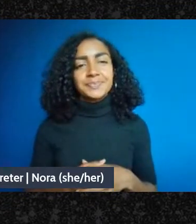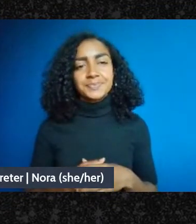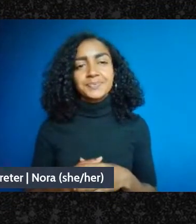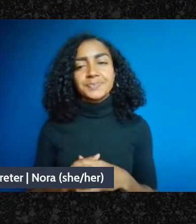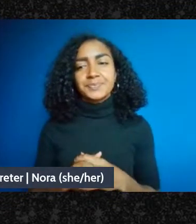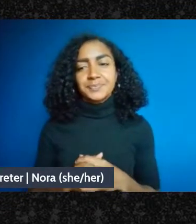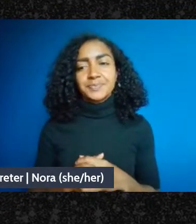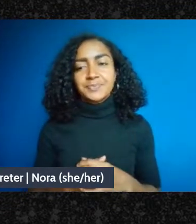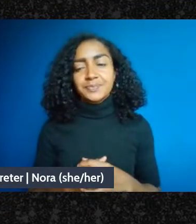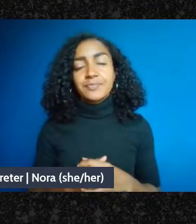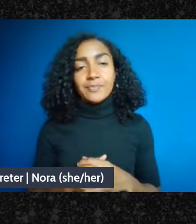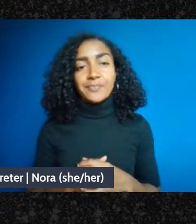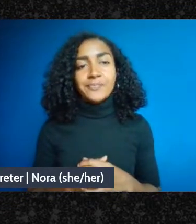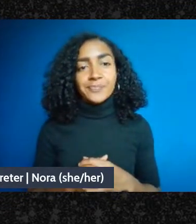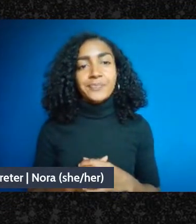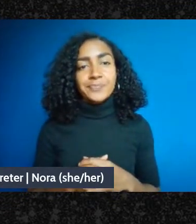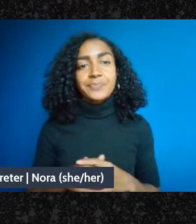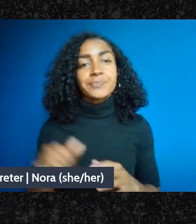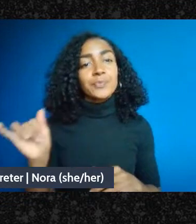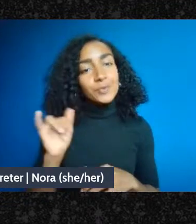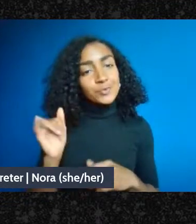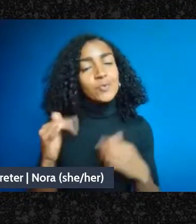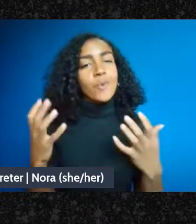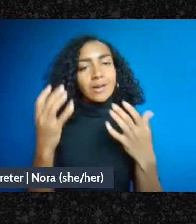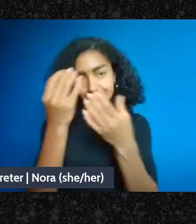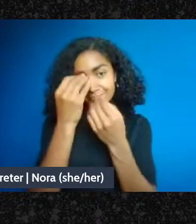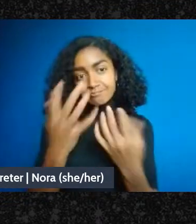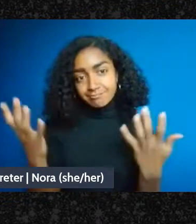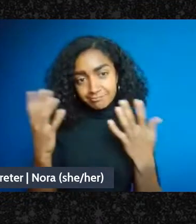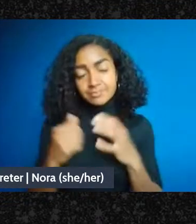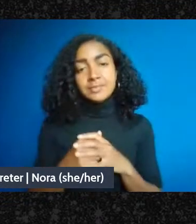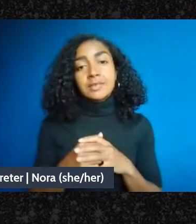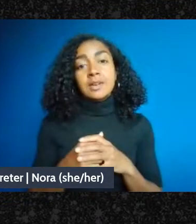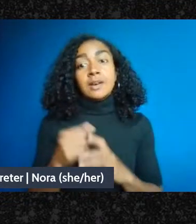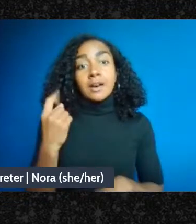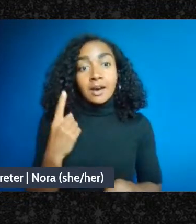I also wanted to share that inevitably we're not going to get to every question that people